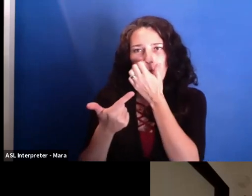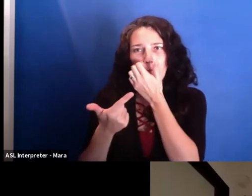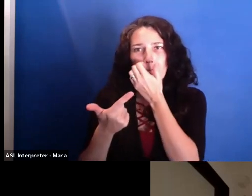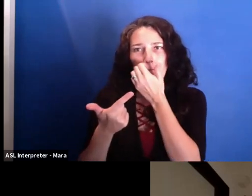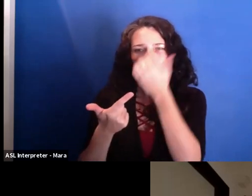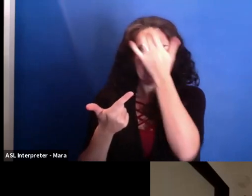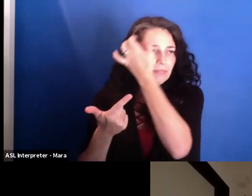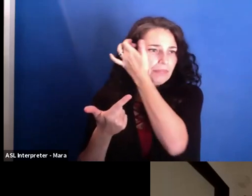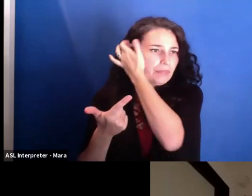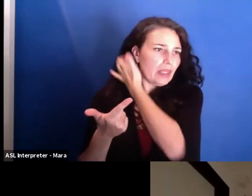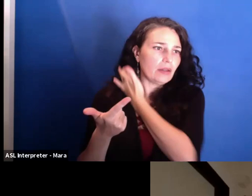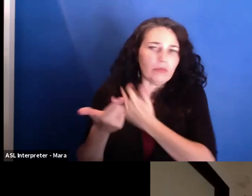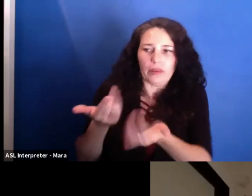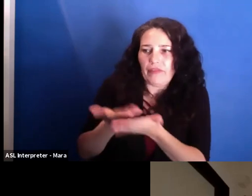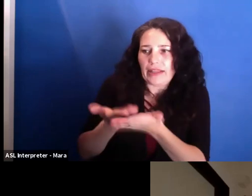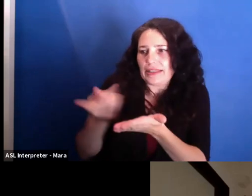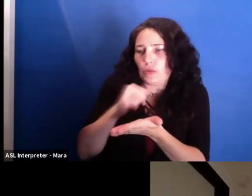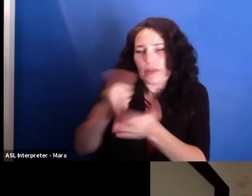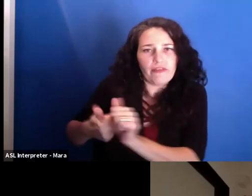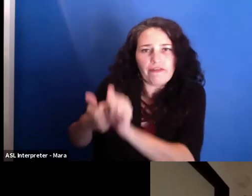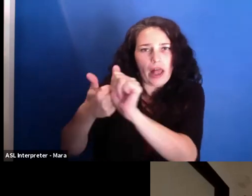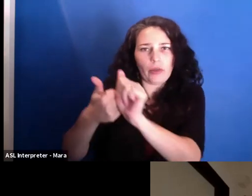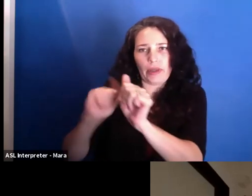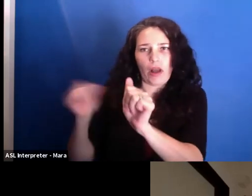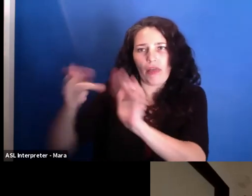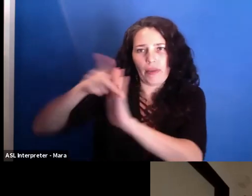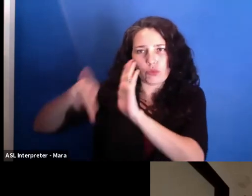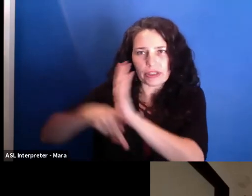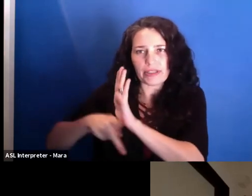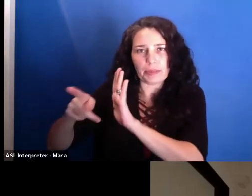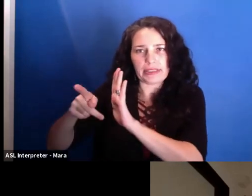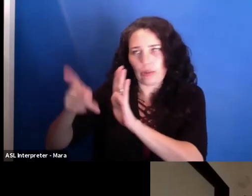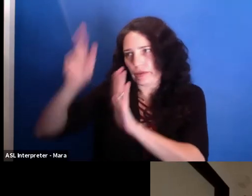that he put forward, as technocrat, to be open and fair and so forth.